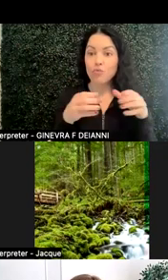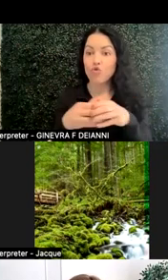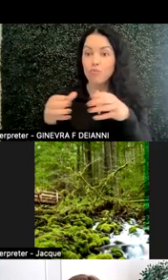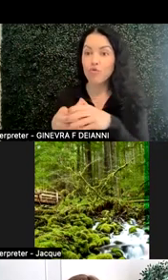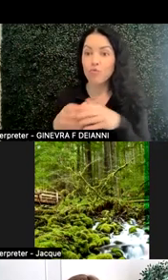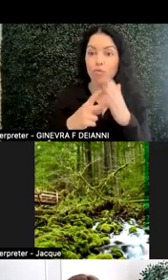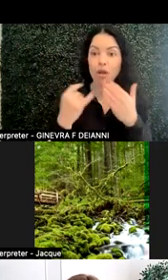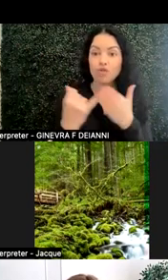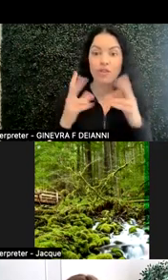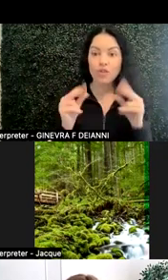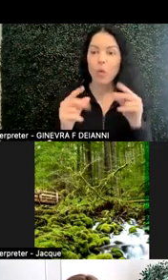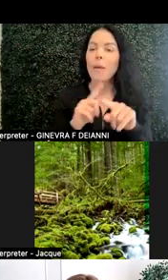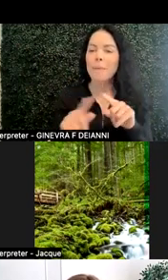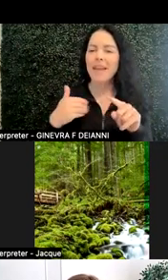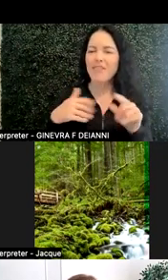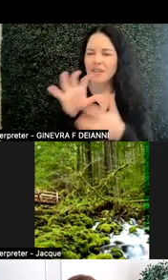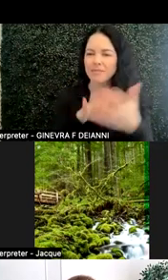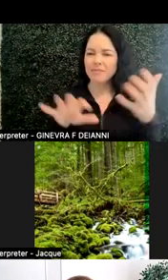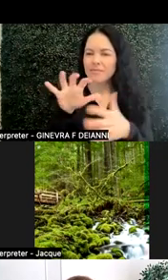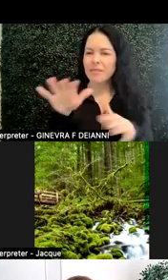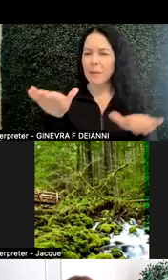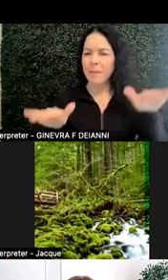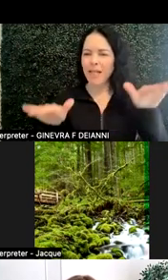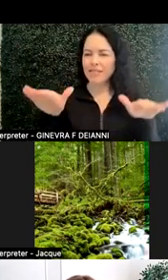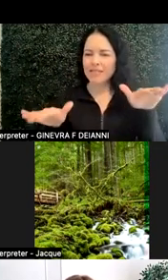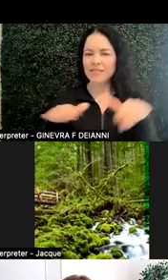Having a balance. Having choice.